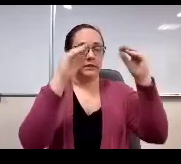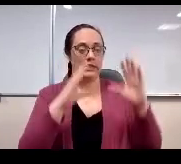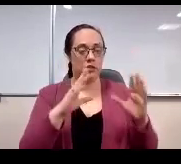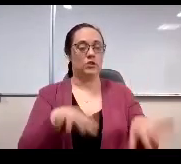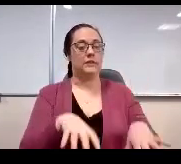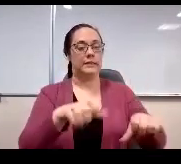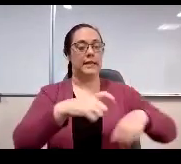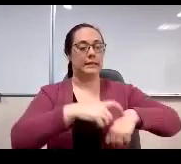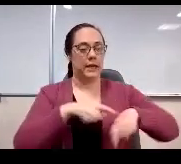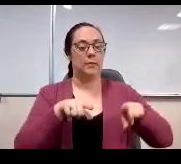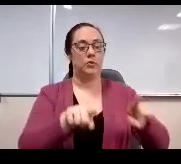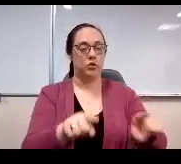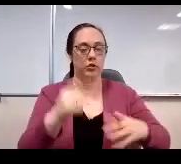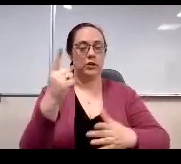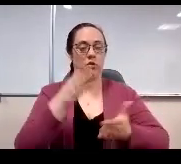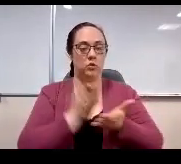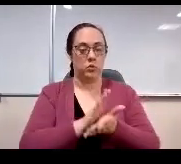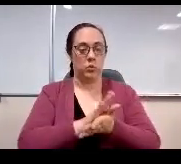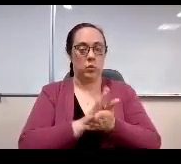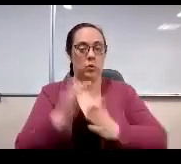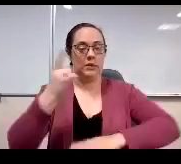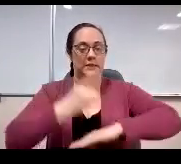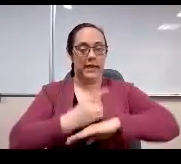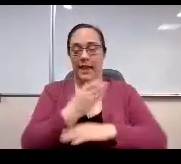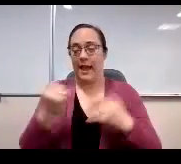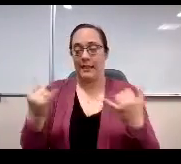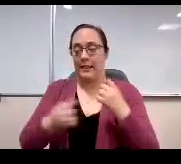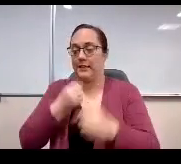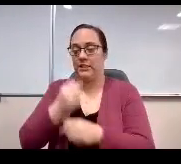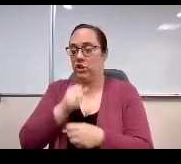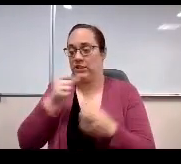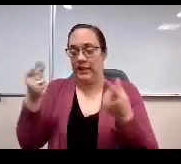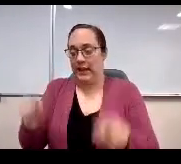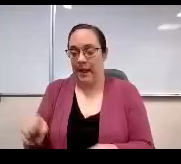during the school day and this year that just didn't happen the same way. Next line please.